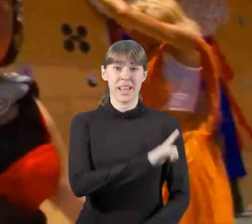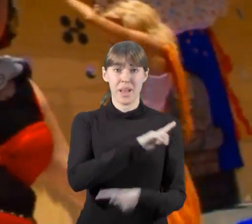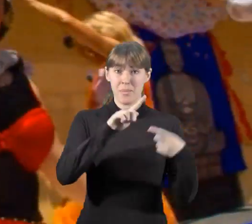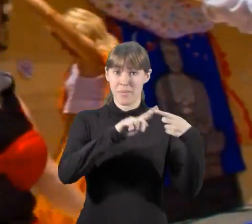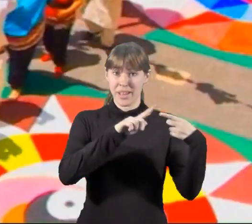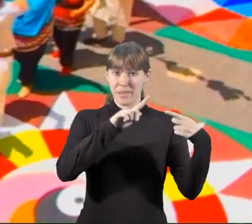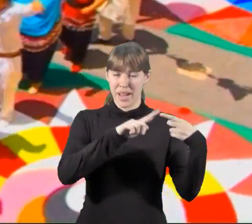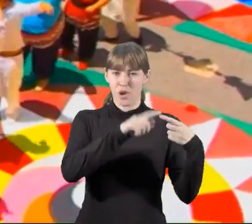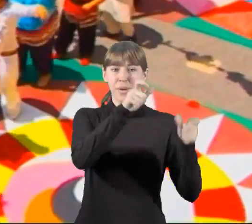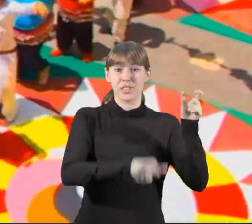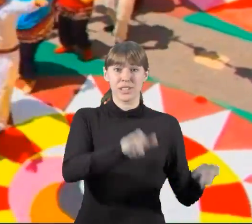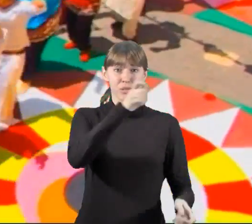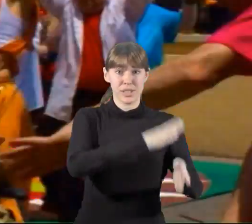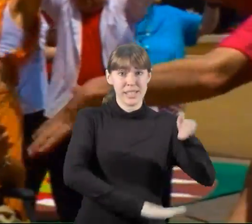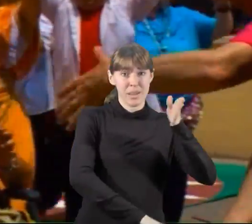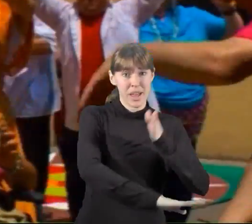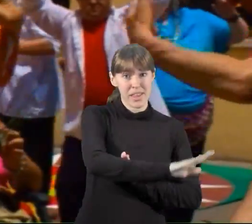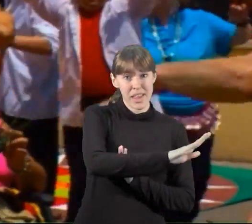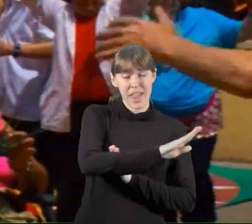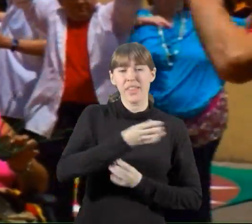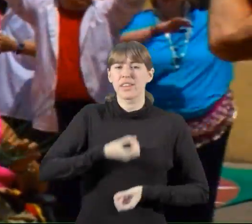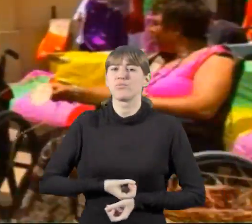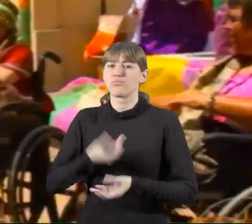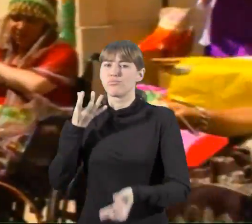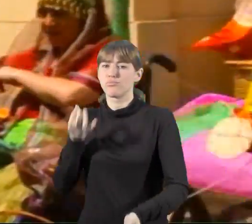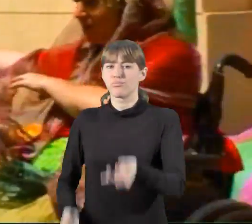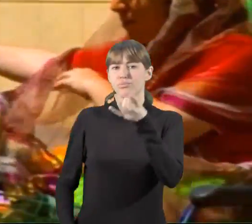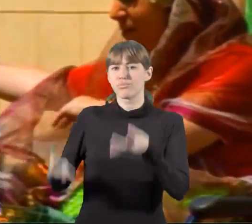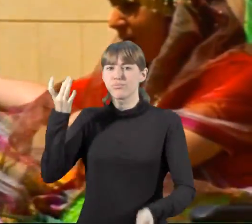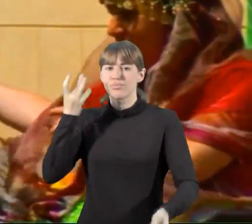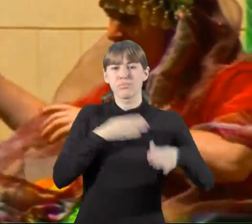Promote the access for people with disabilities to the artistic and creative expression.